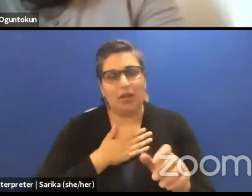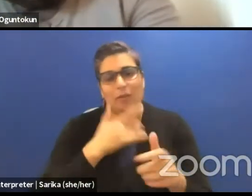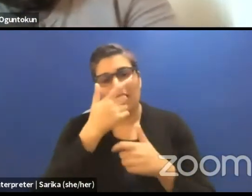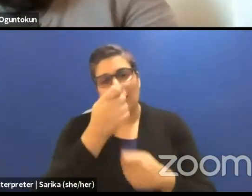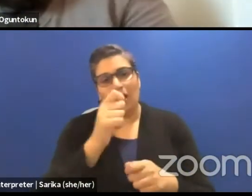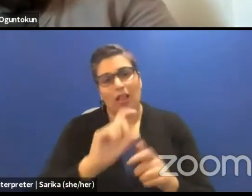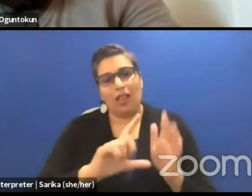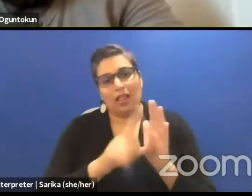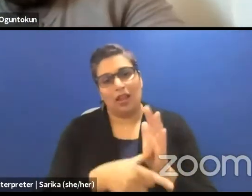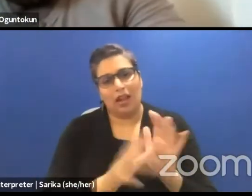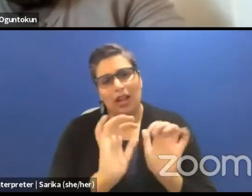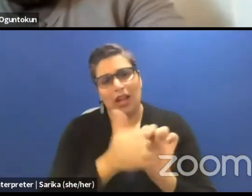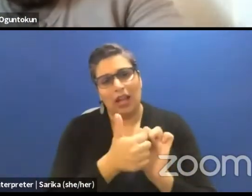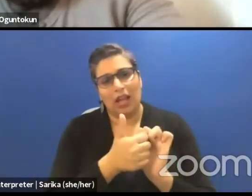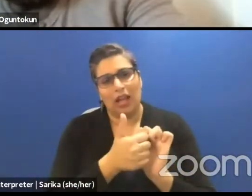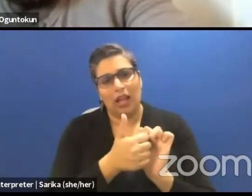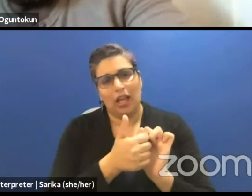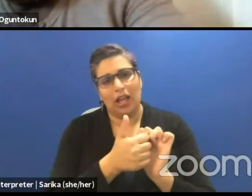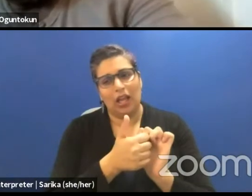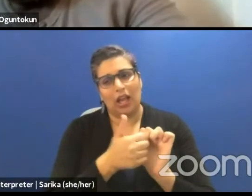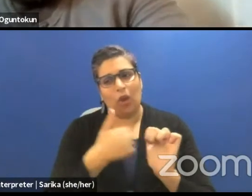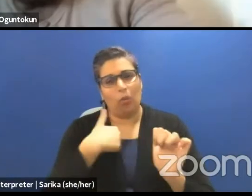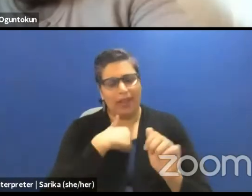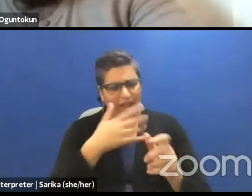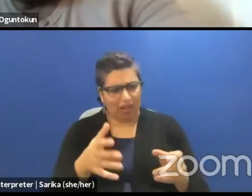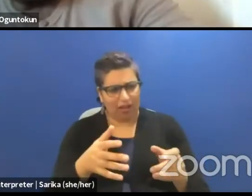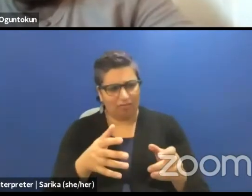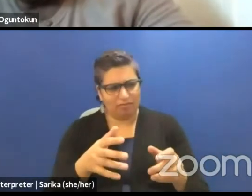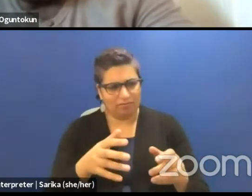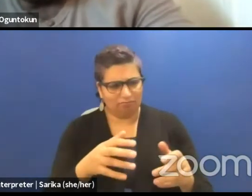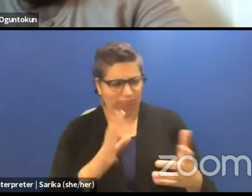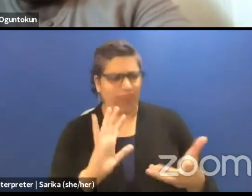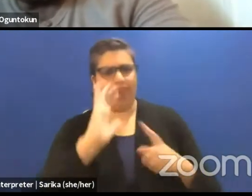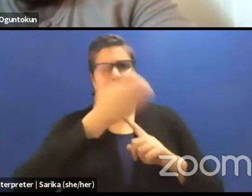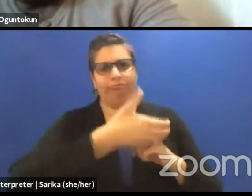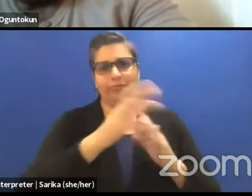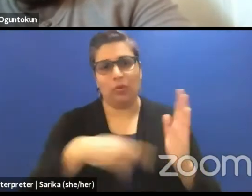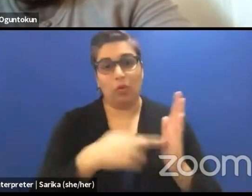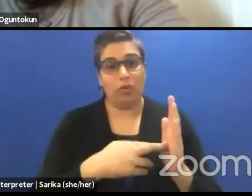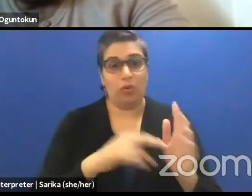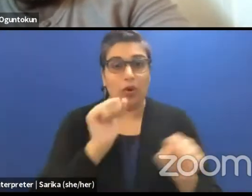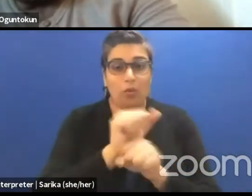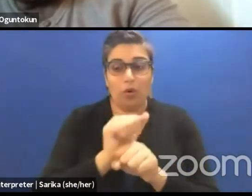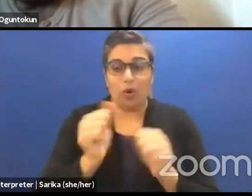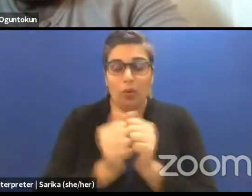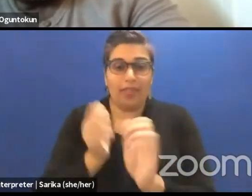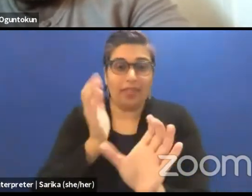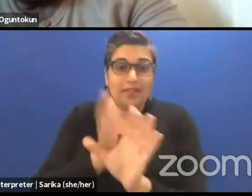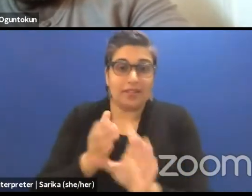was how different people can fulfill this role. So we worked with a psychoanalyst in that role, we've worked with a political scientist,